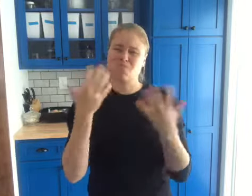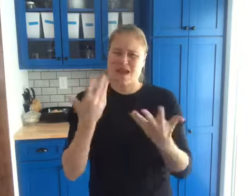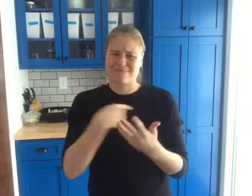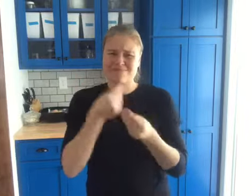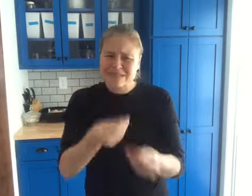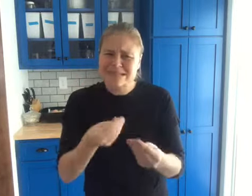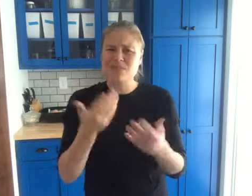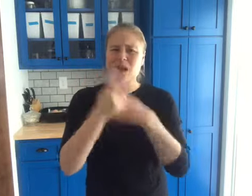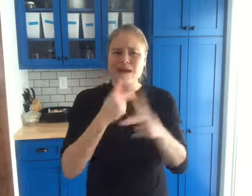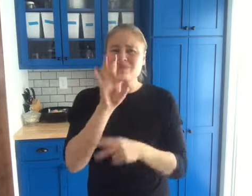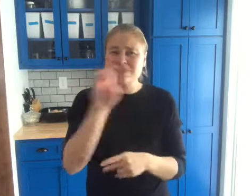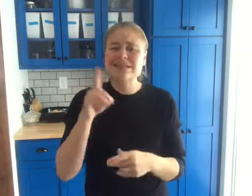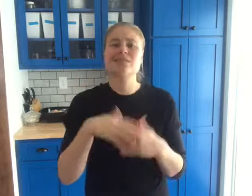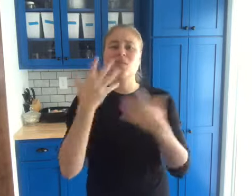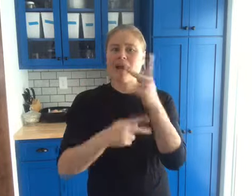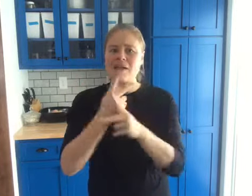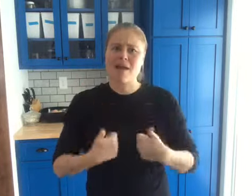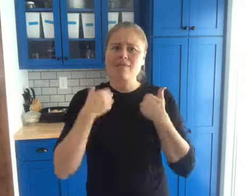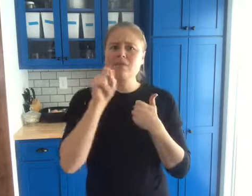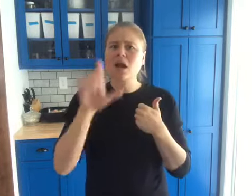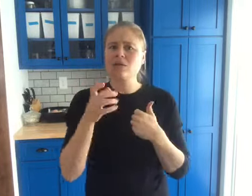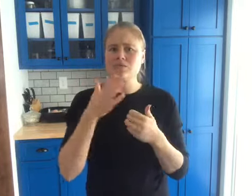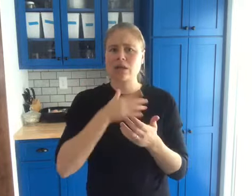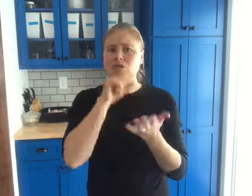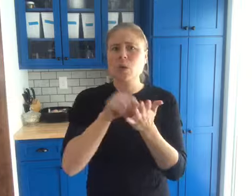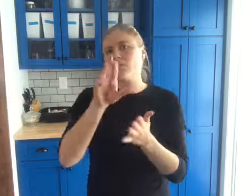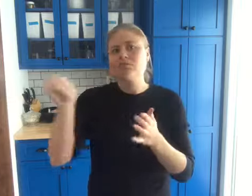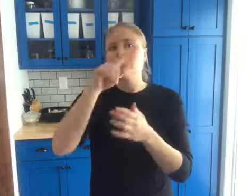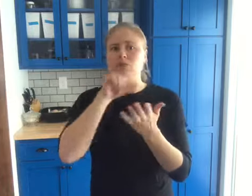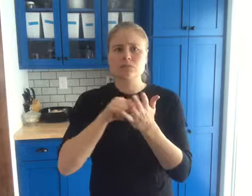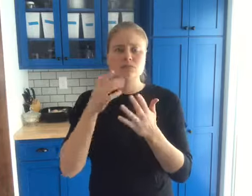The key to healthy eggs are what type of feed and what type of lifestyle layers are have?